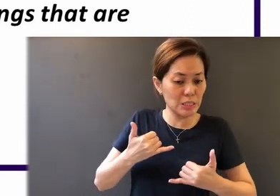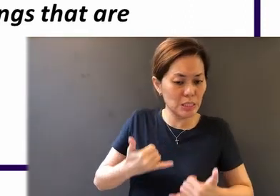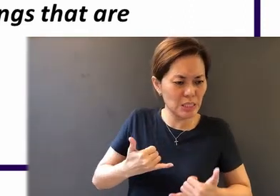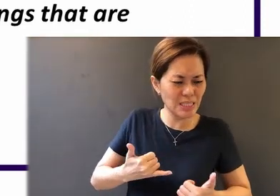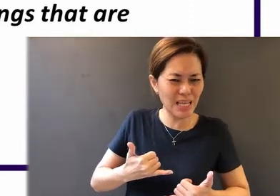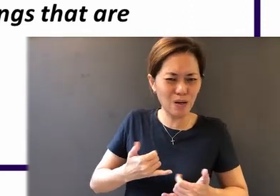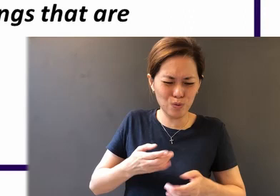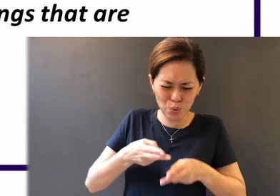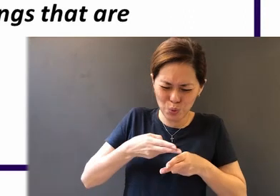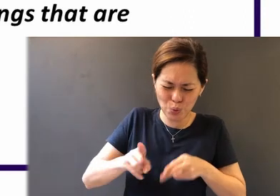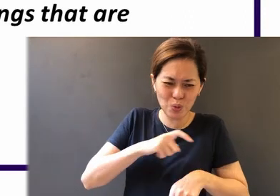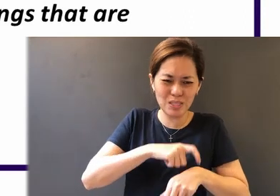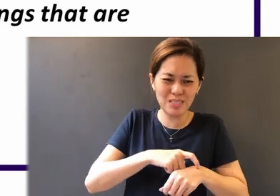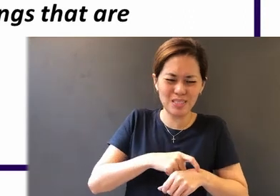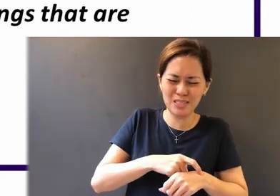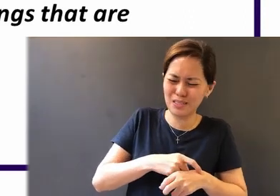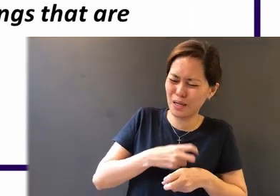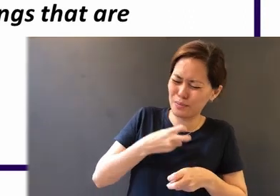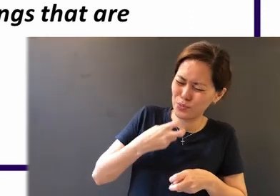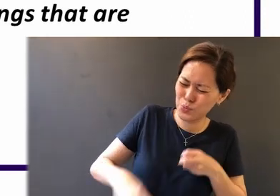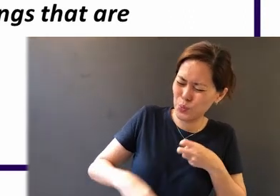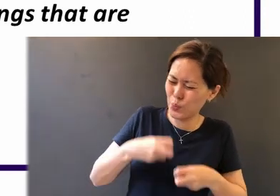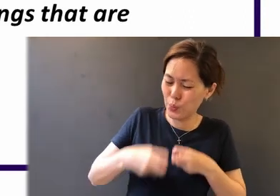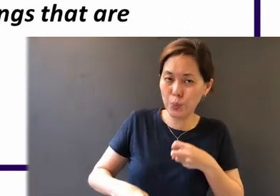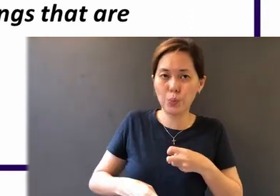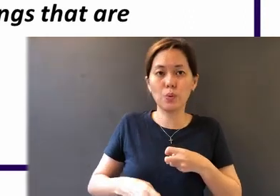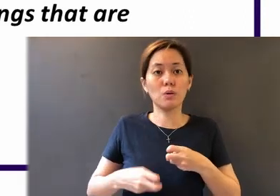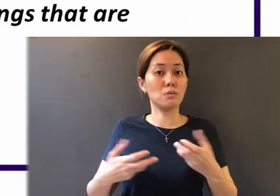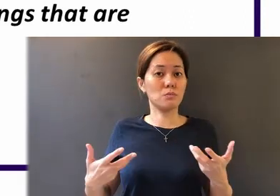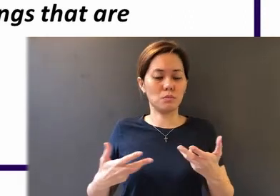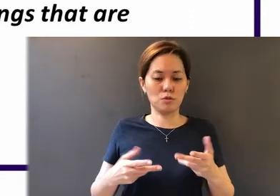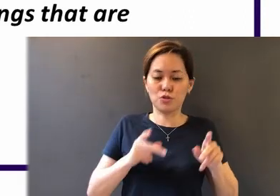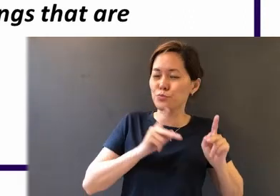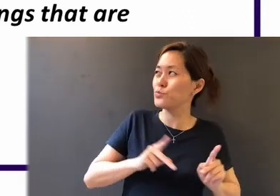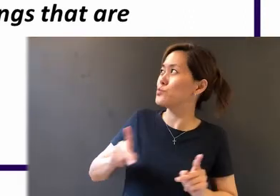affliction is preparing for us an eternal weight of